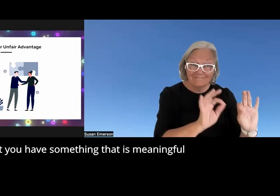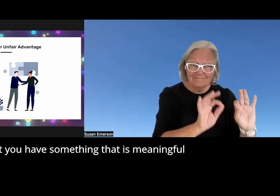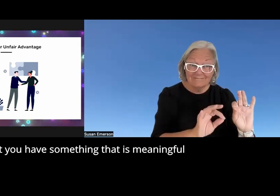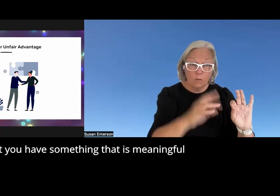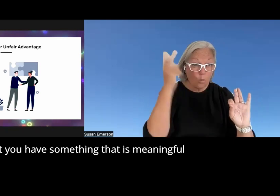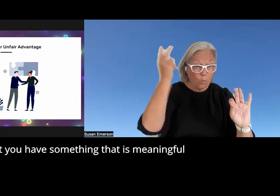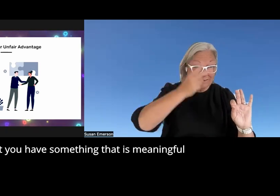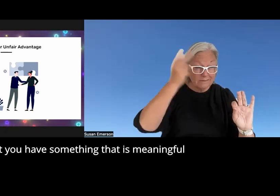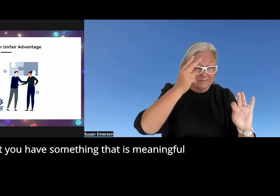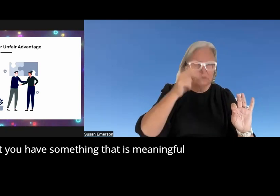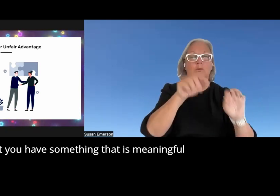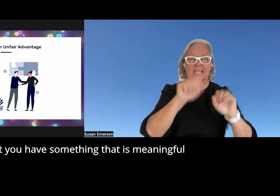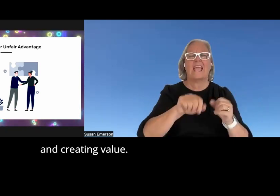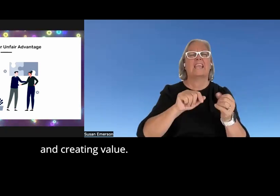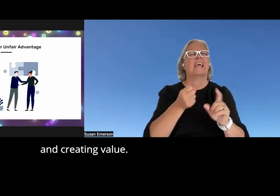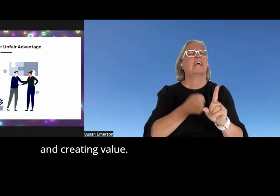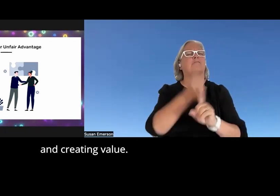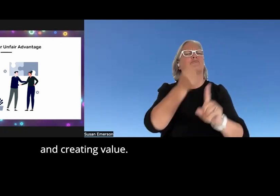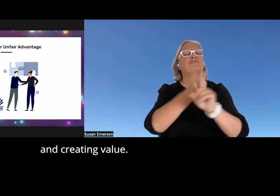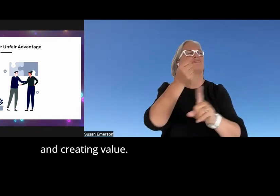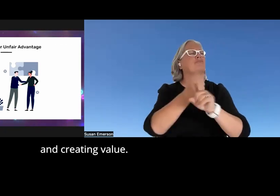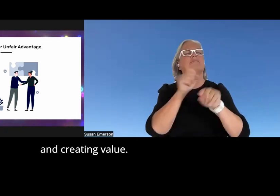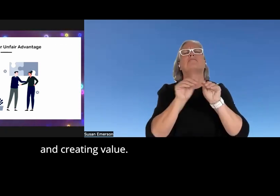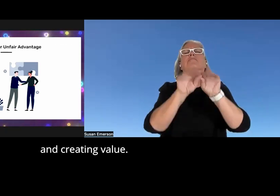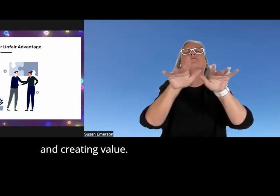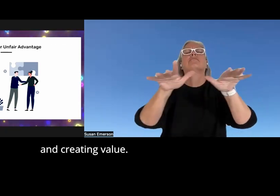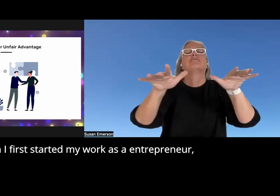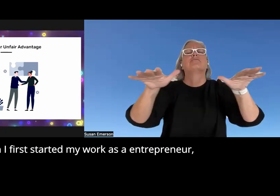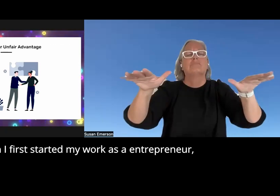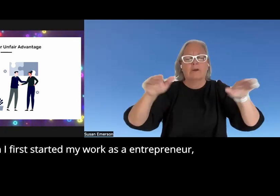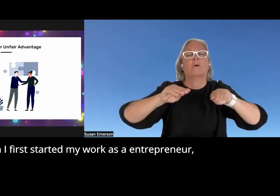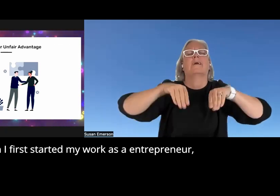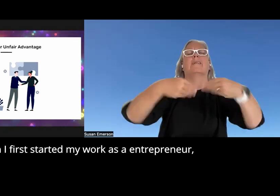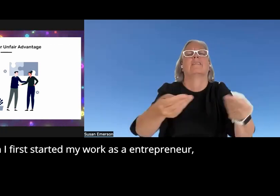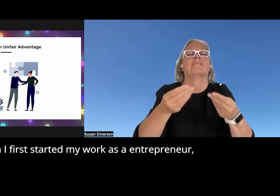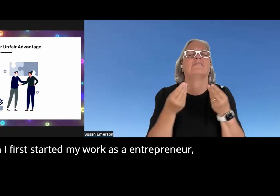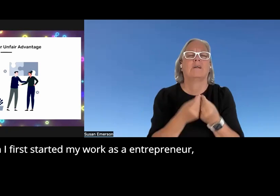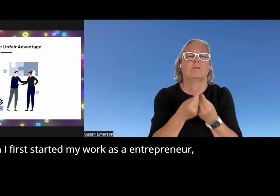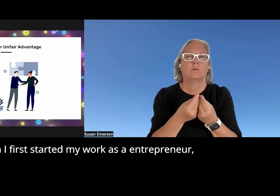that you have something that is Meaningful and creating value when I first started my work as